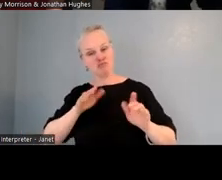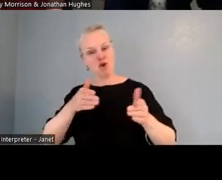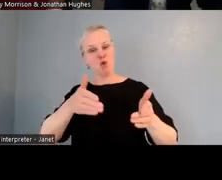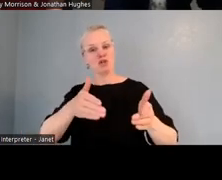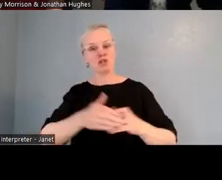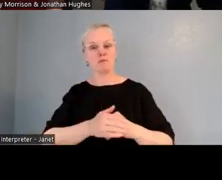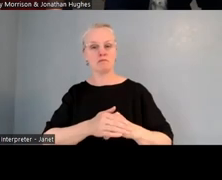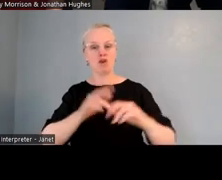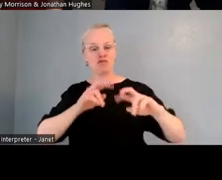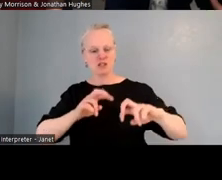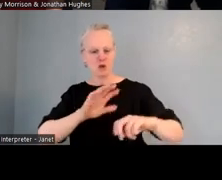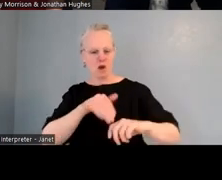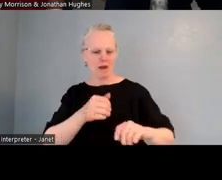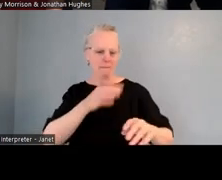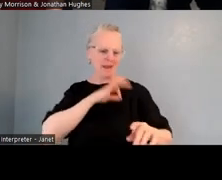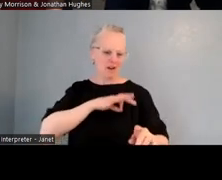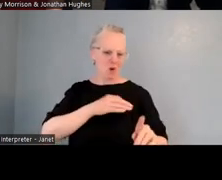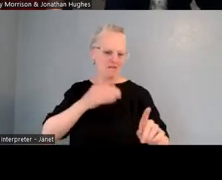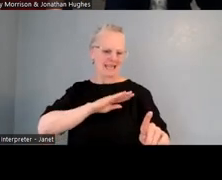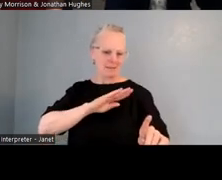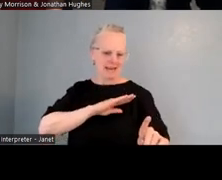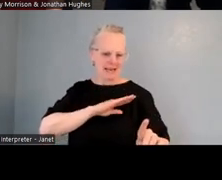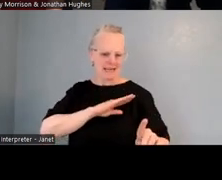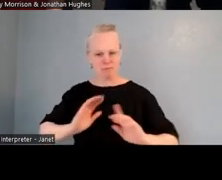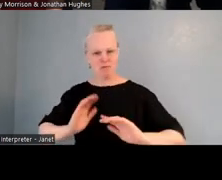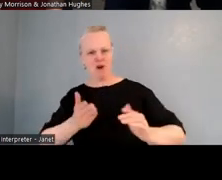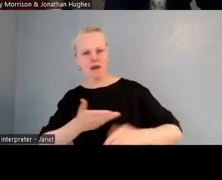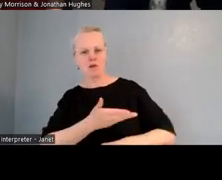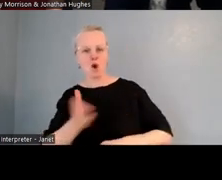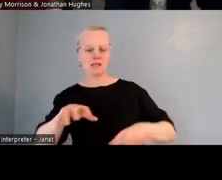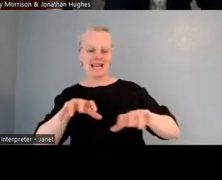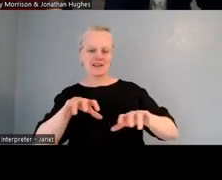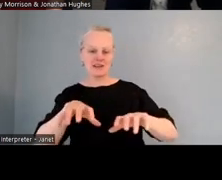to provide obviously those activities for all our kids across the whole of the school,